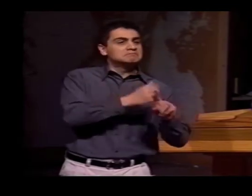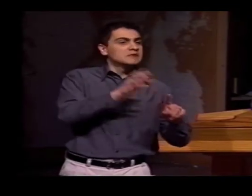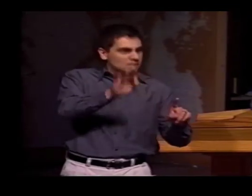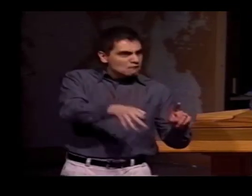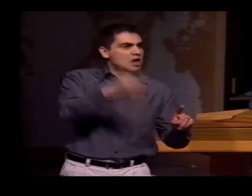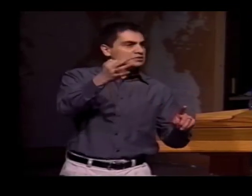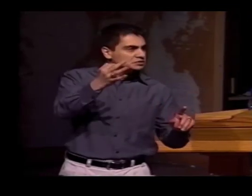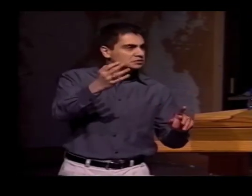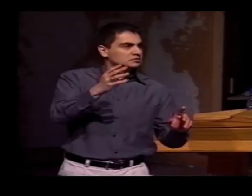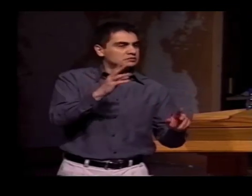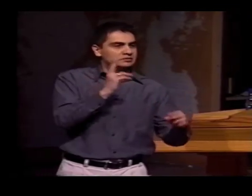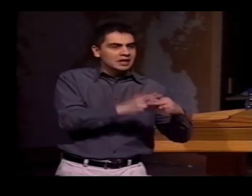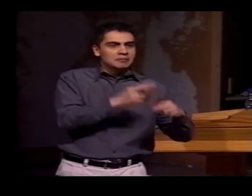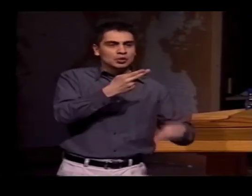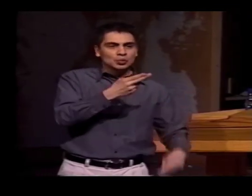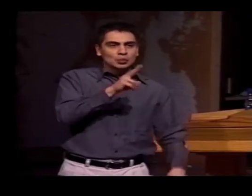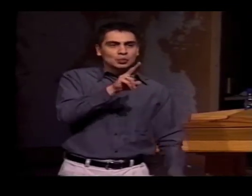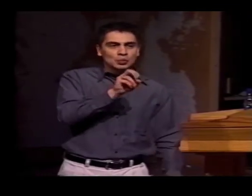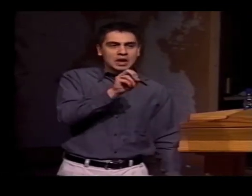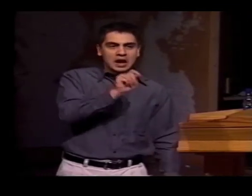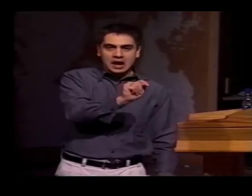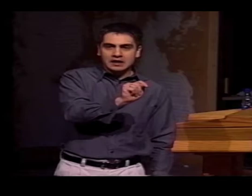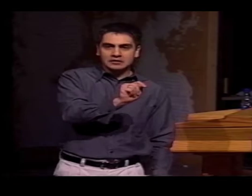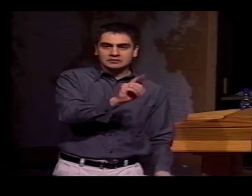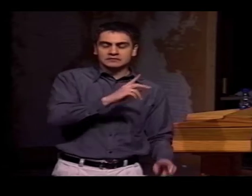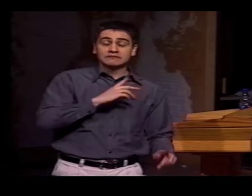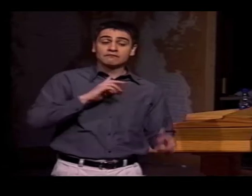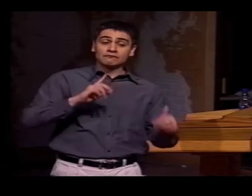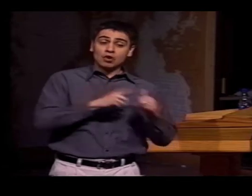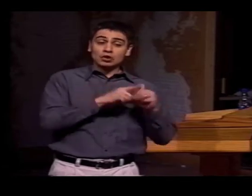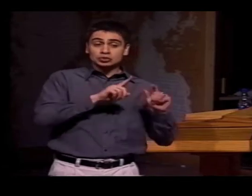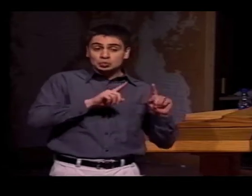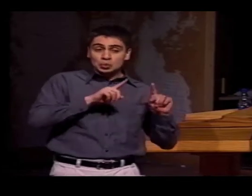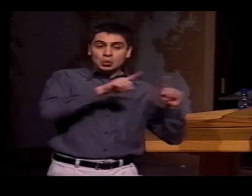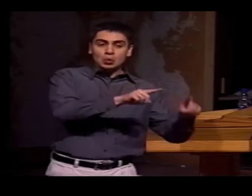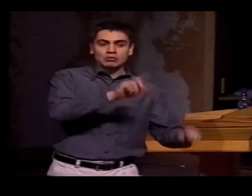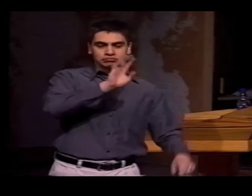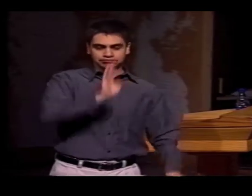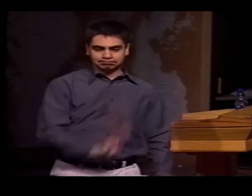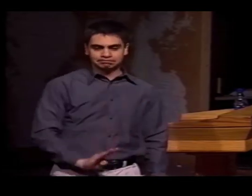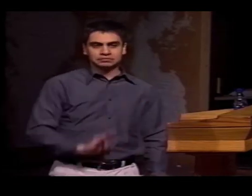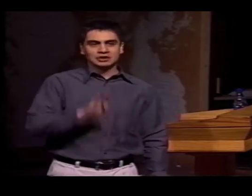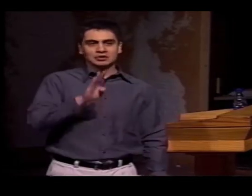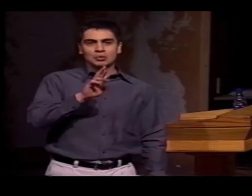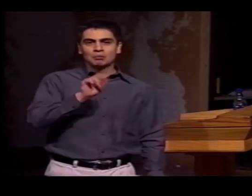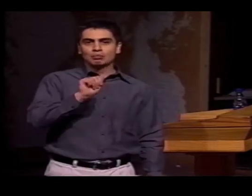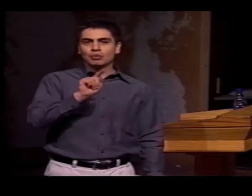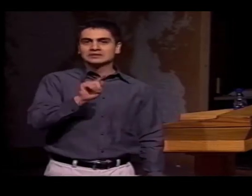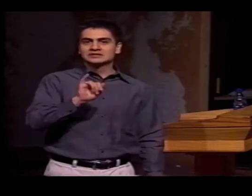NOT BY THIS SAME PARTICULAR MAN, LAURENT CLERC, BUT ANOTHER MAN NAMED EDUARDO HUET.